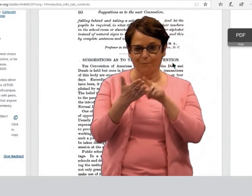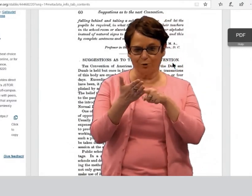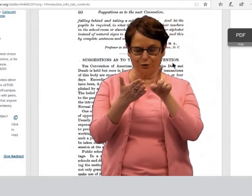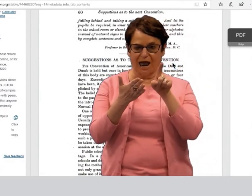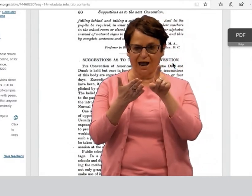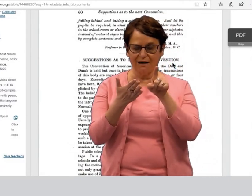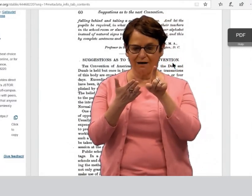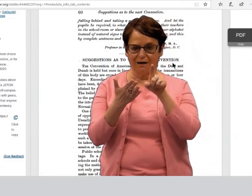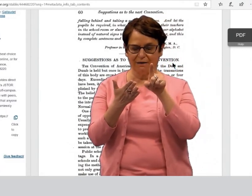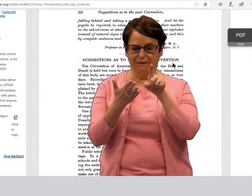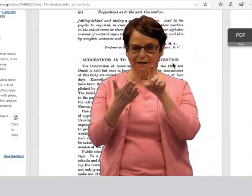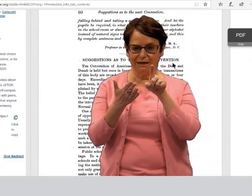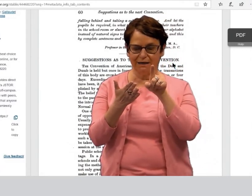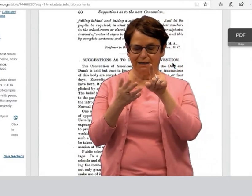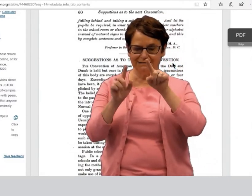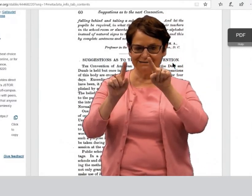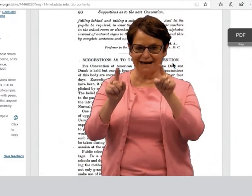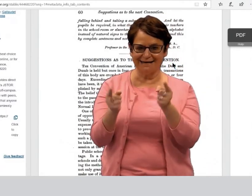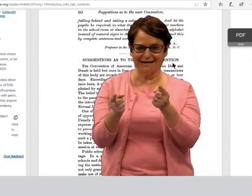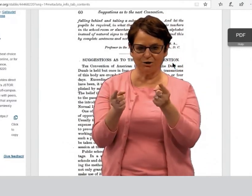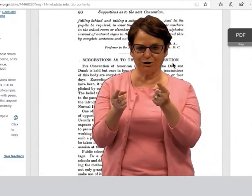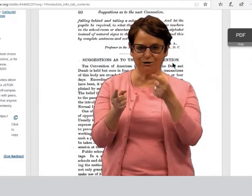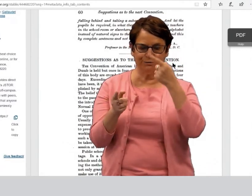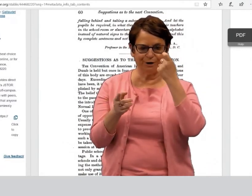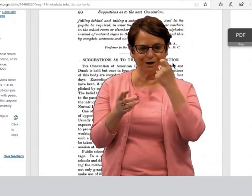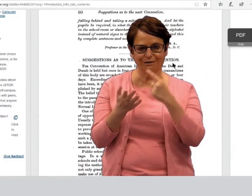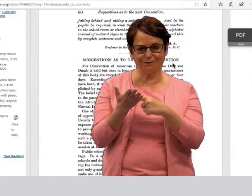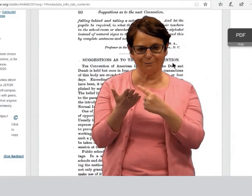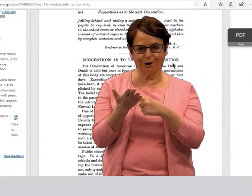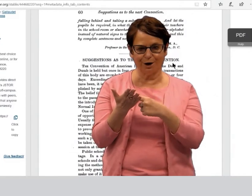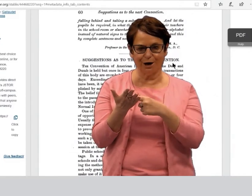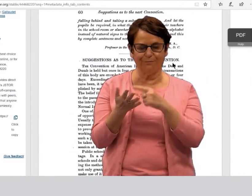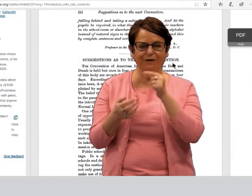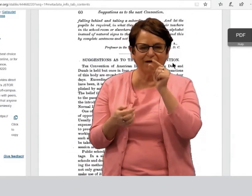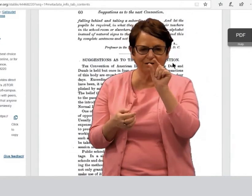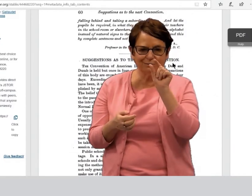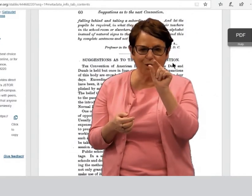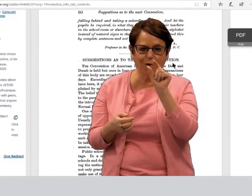I want to remind you to double-check the citations,